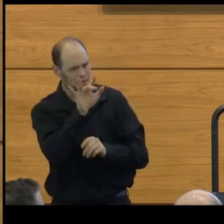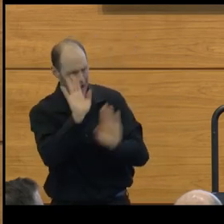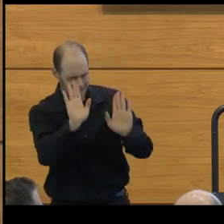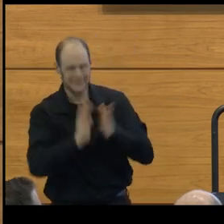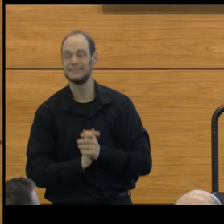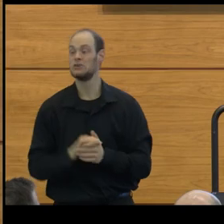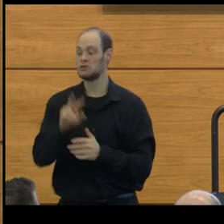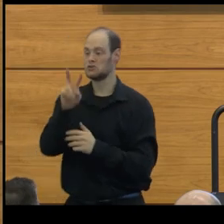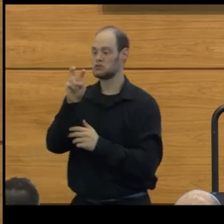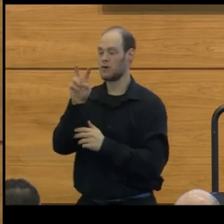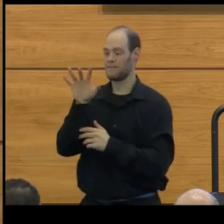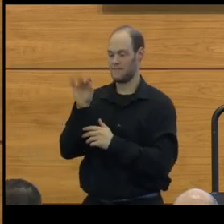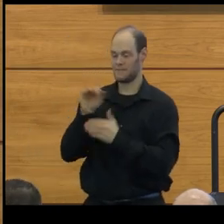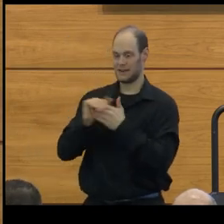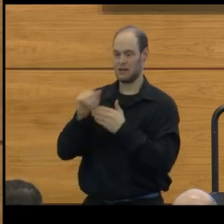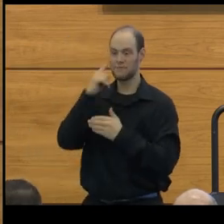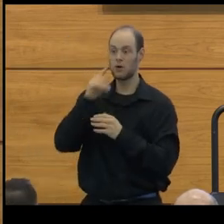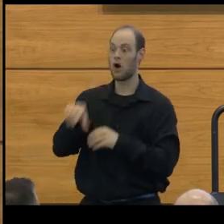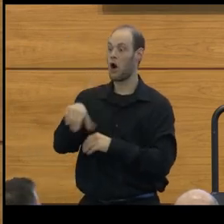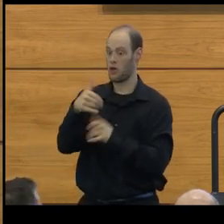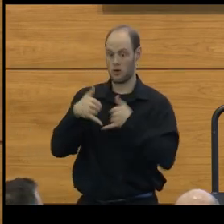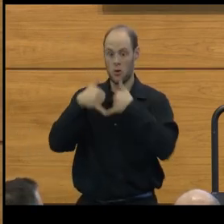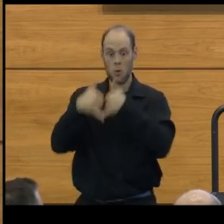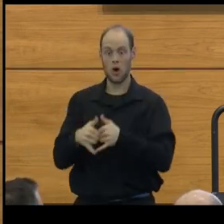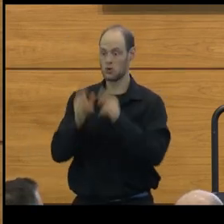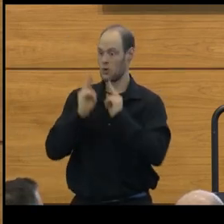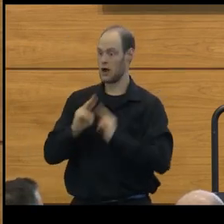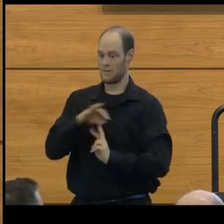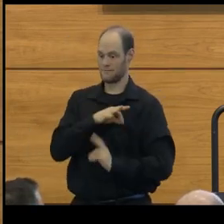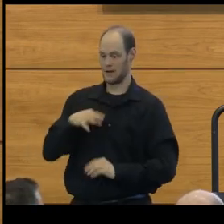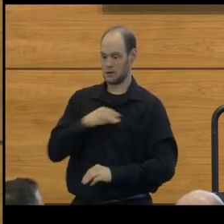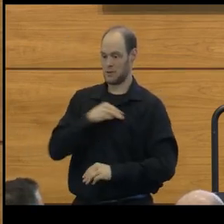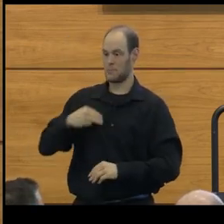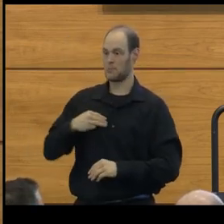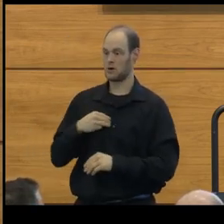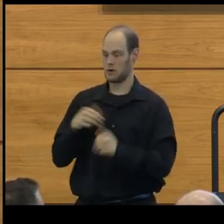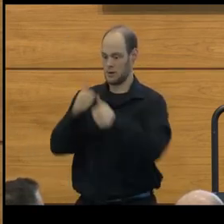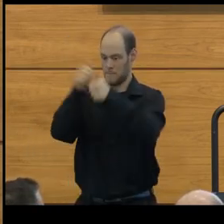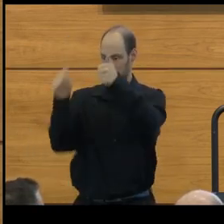$250 was dedicated for an additional award to honor a faculty member below the rank of professor